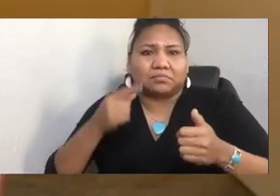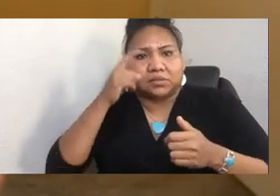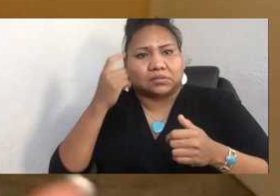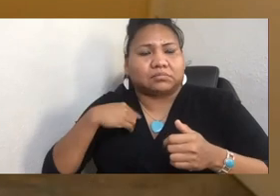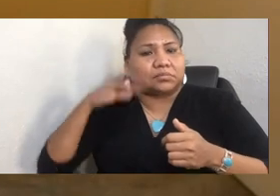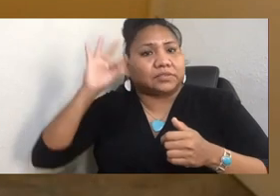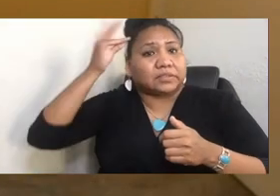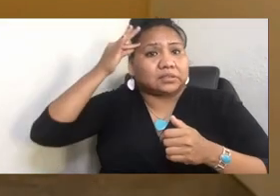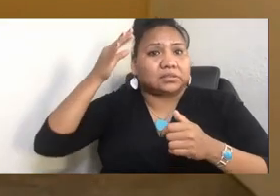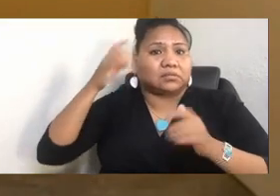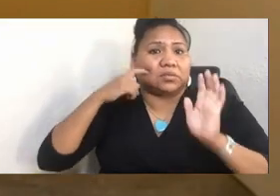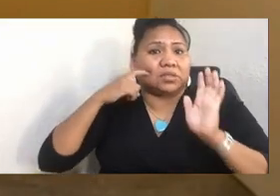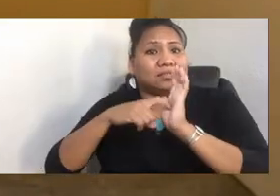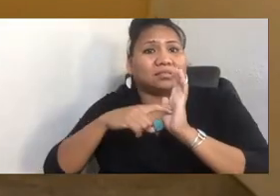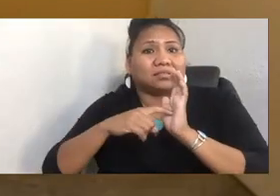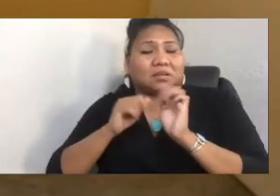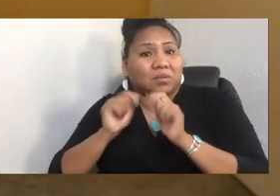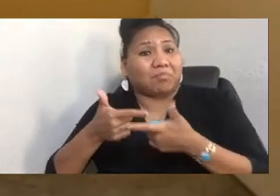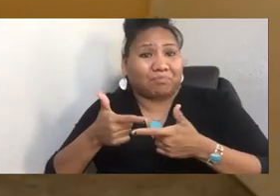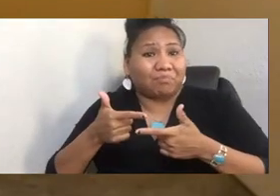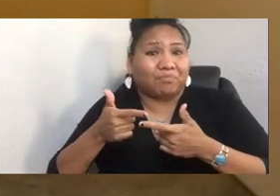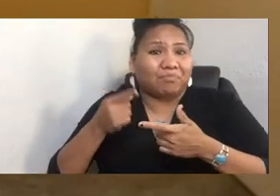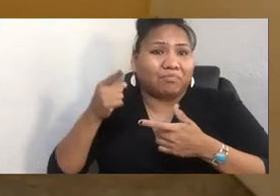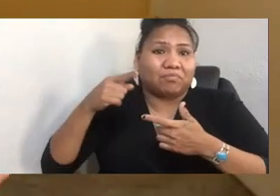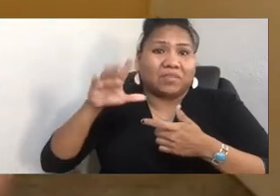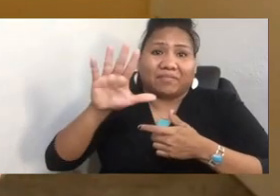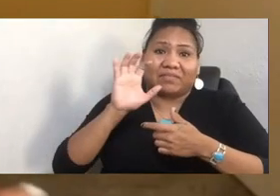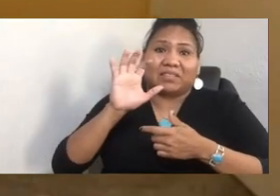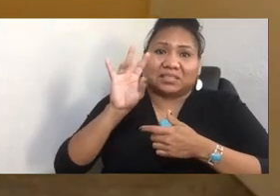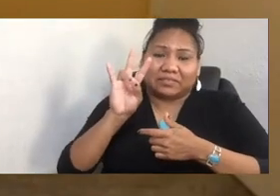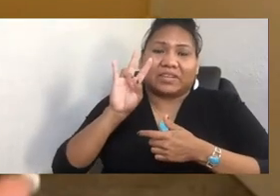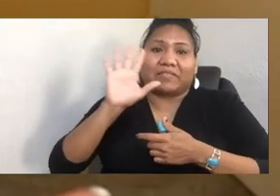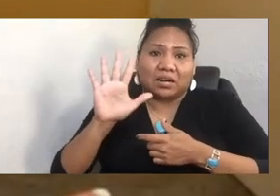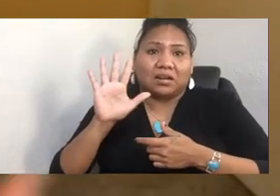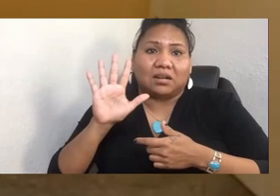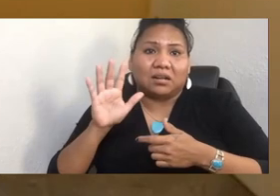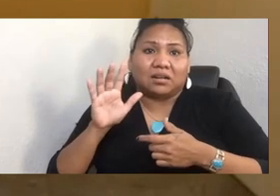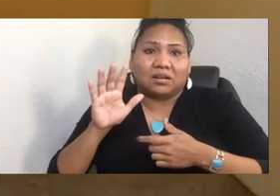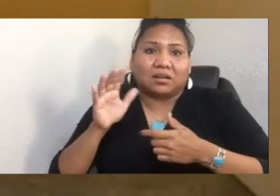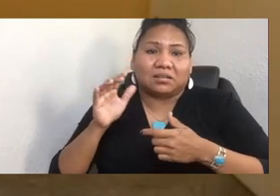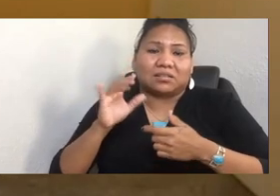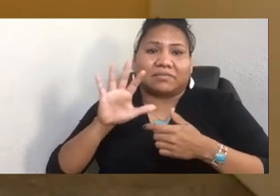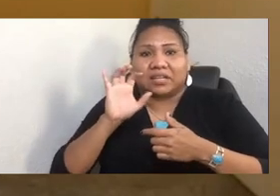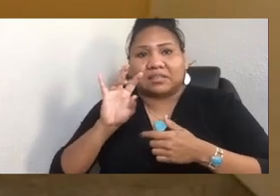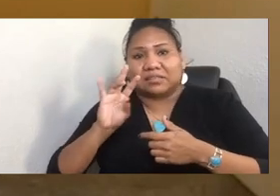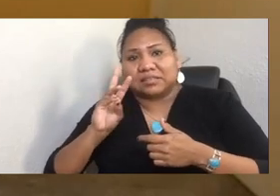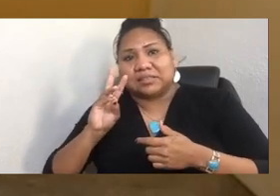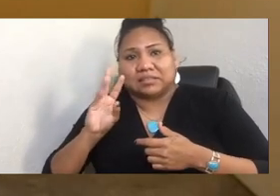Like, right now there's 575 or 576. The number is changing. And second, beyond federally recognized tribes,